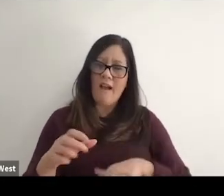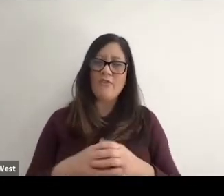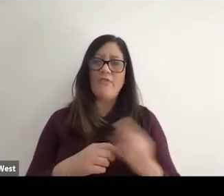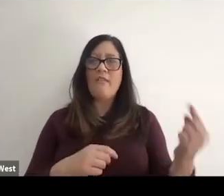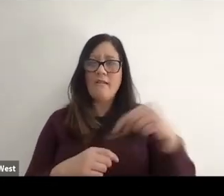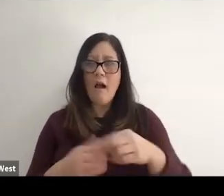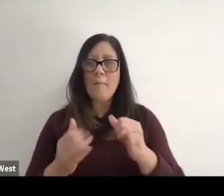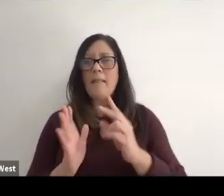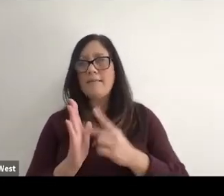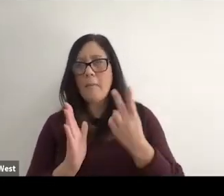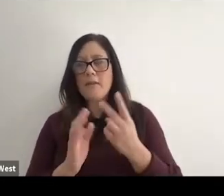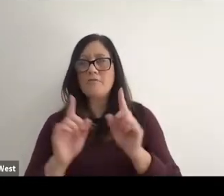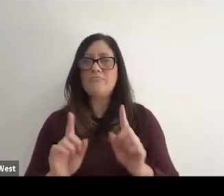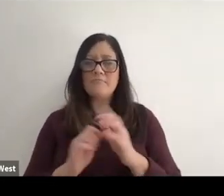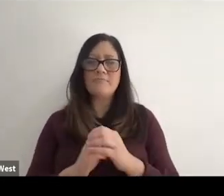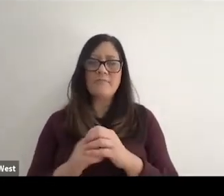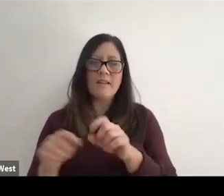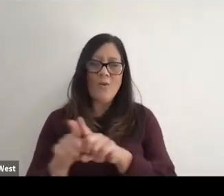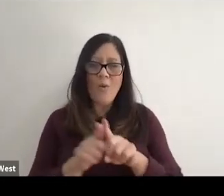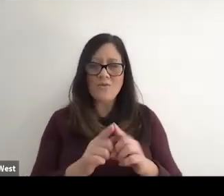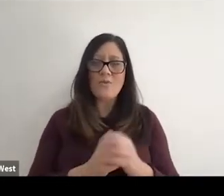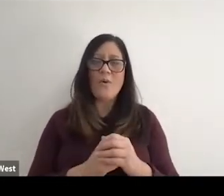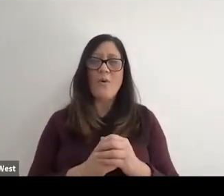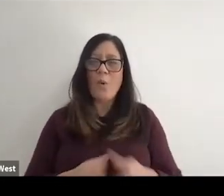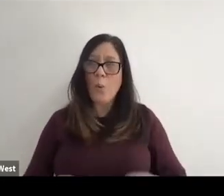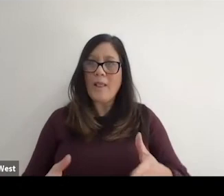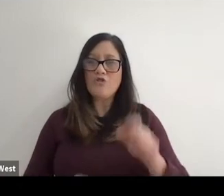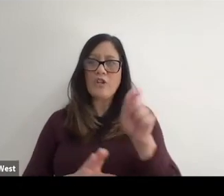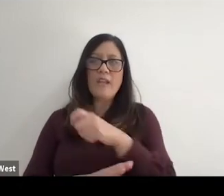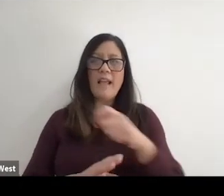they also have the juniors top ring juniors in the world compete and that's